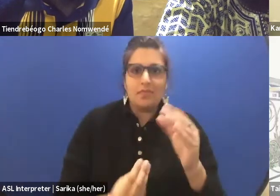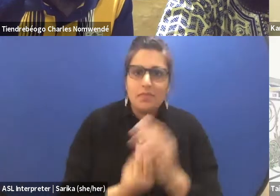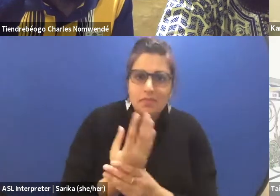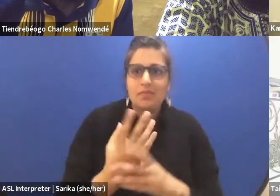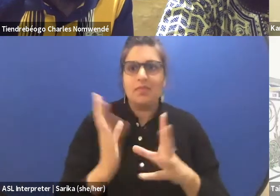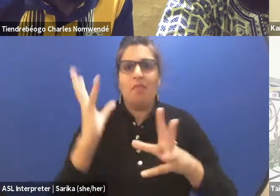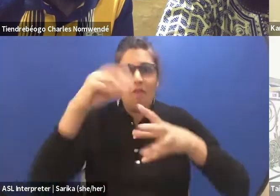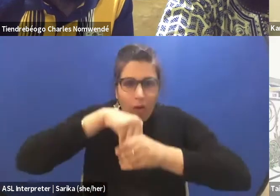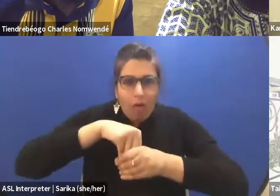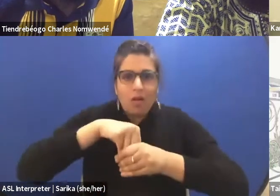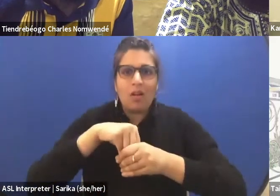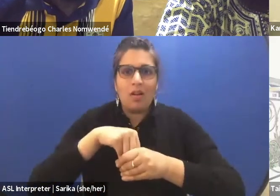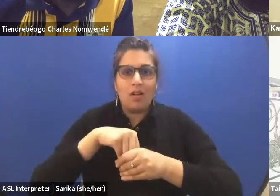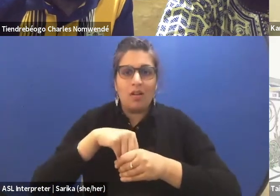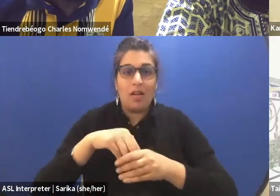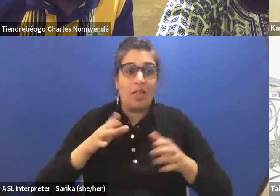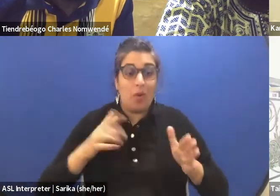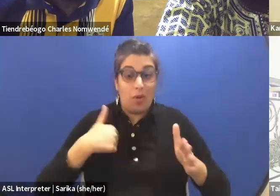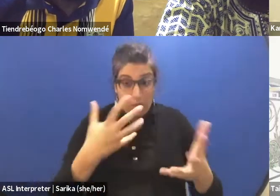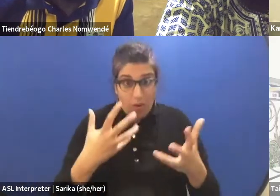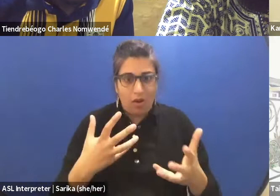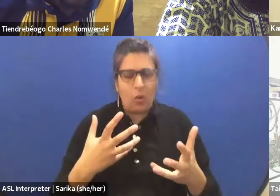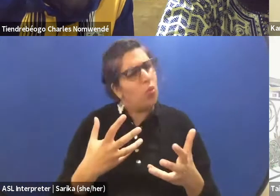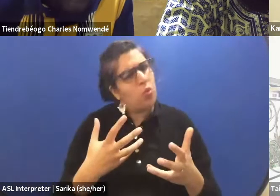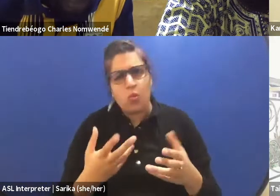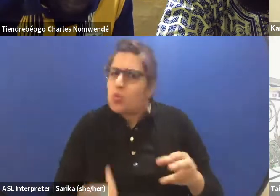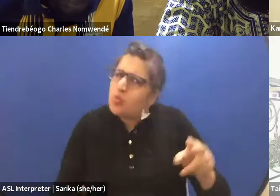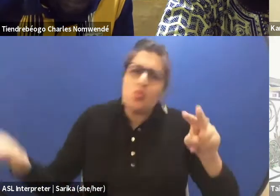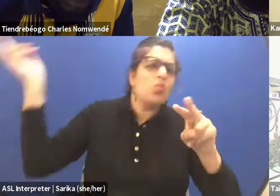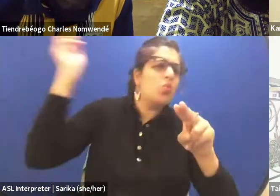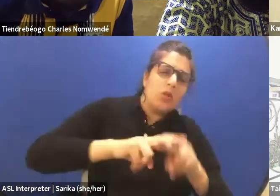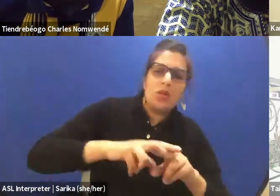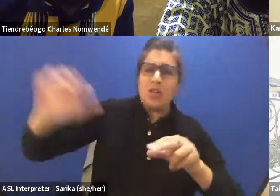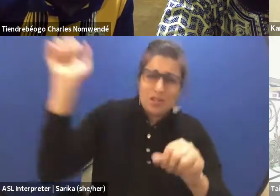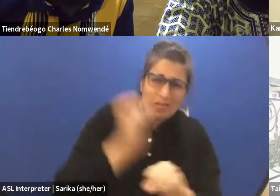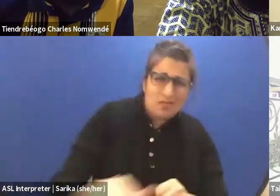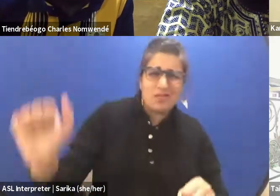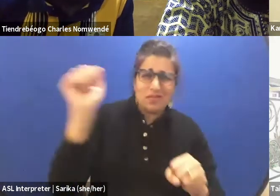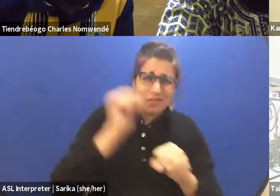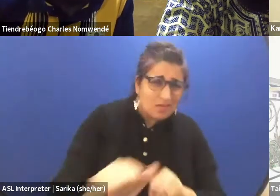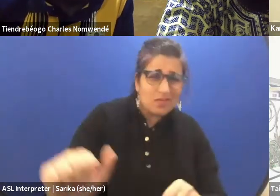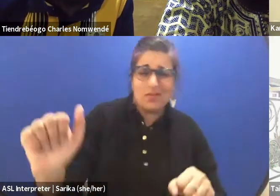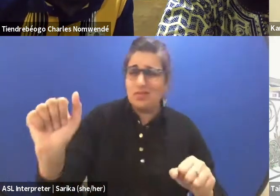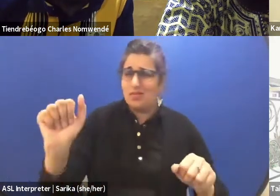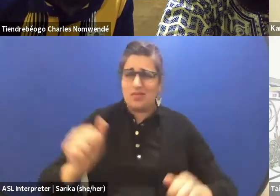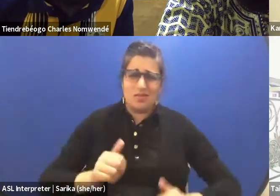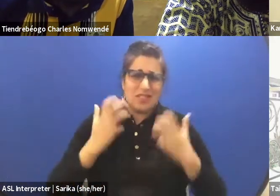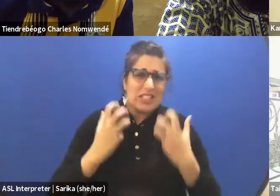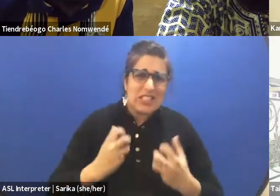it takes 10 times more effort, work, resilience than it would be if we were elsewhere.